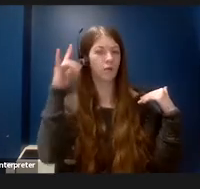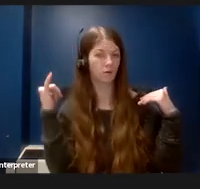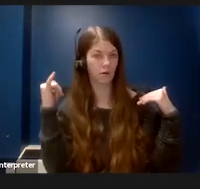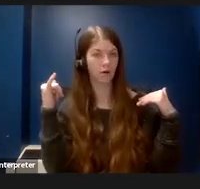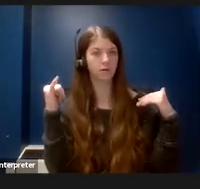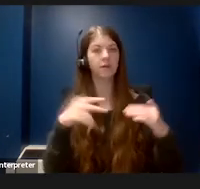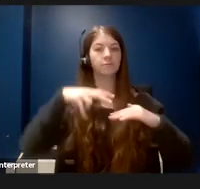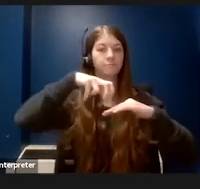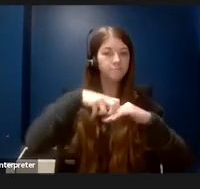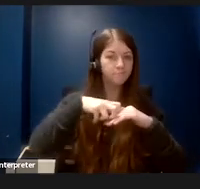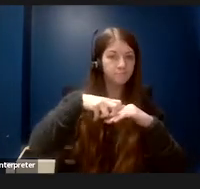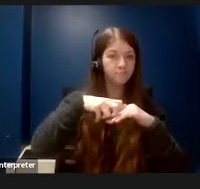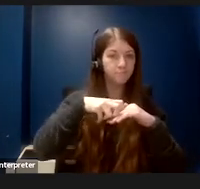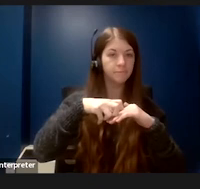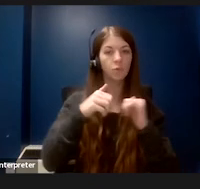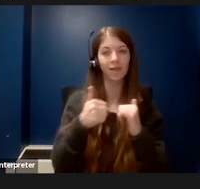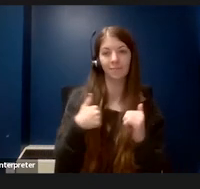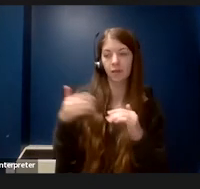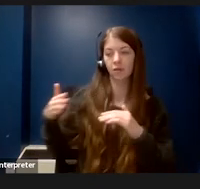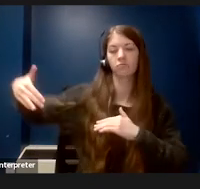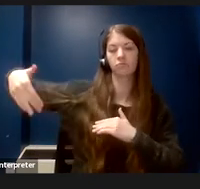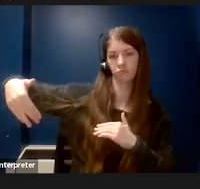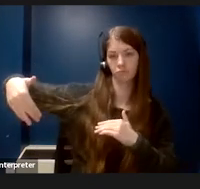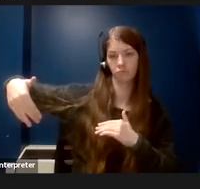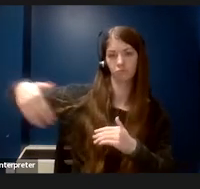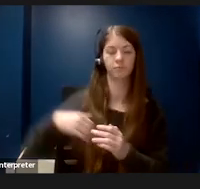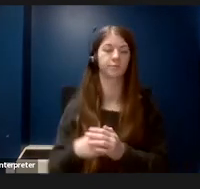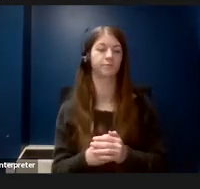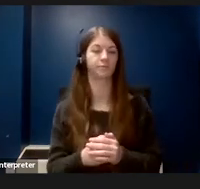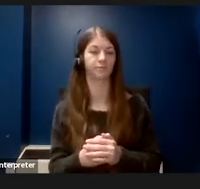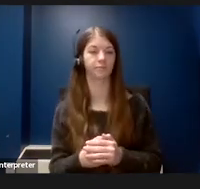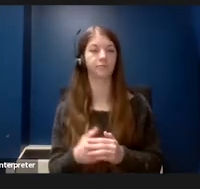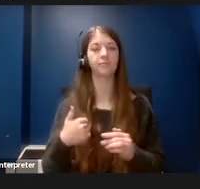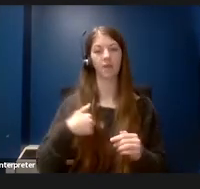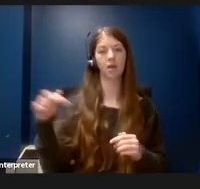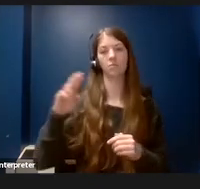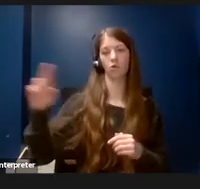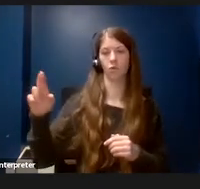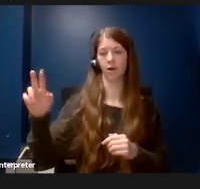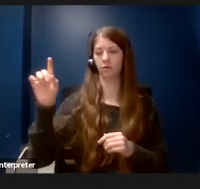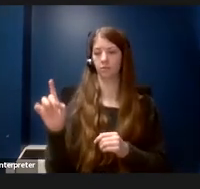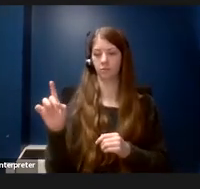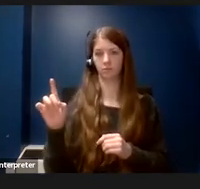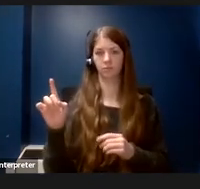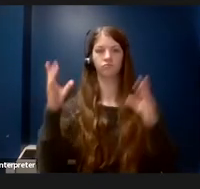level with her arm around me. I’m standing on the right, my brown hair pulled back into a ponytail.